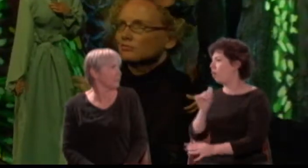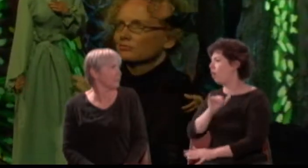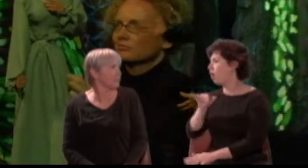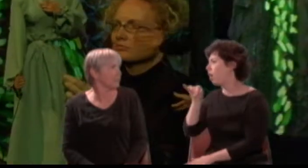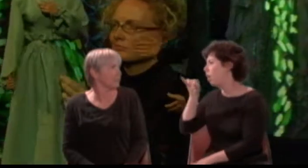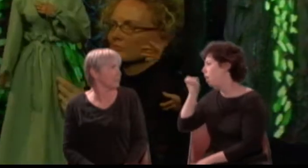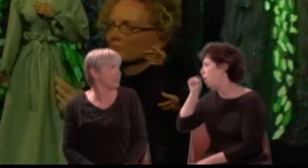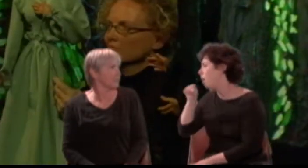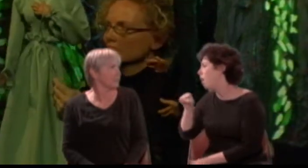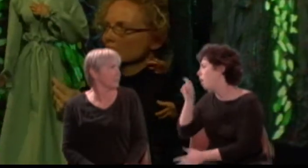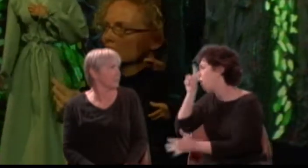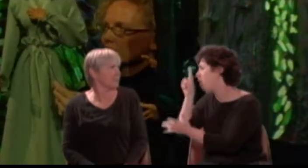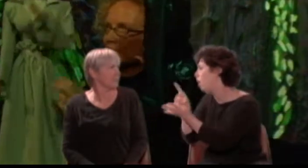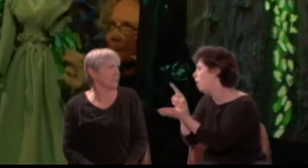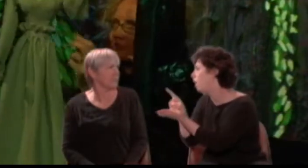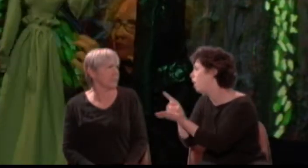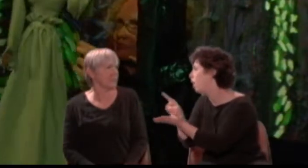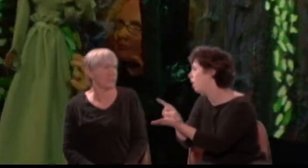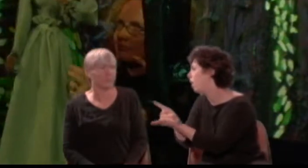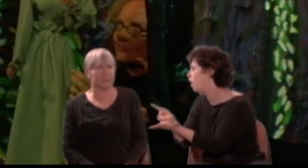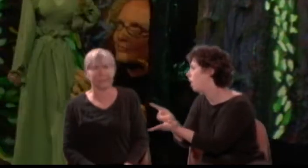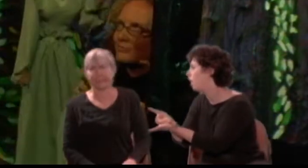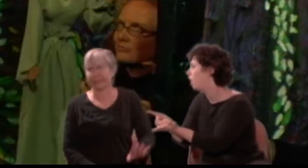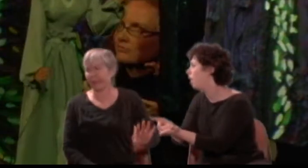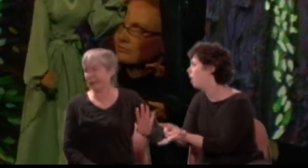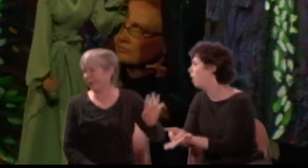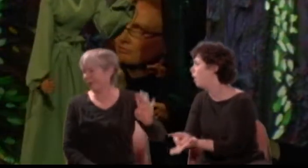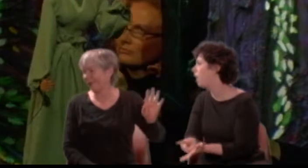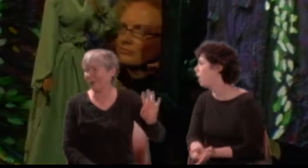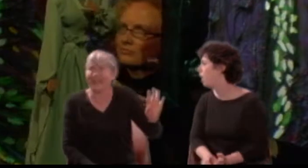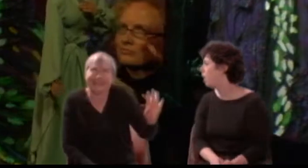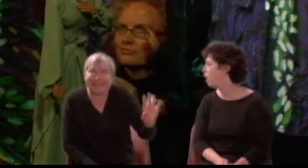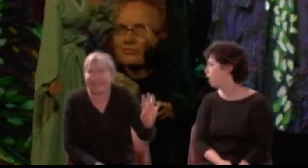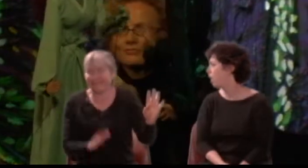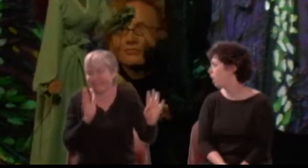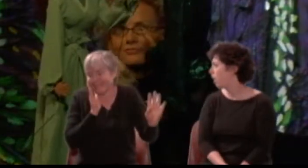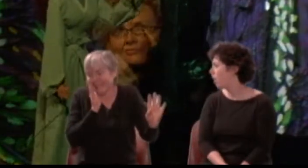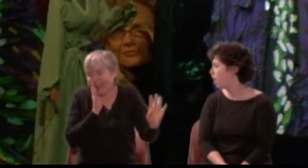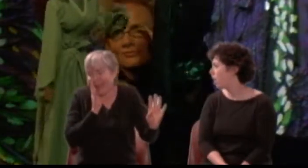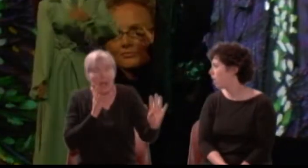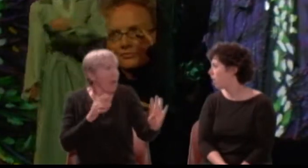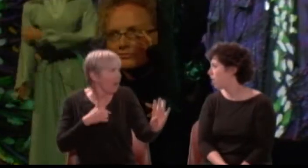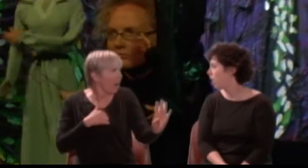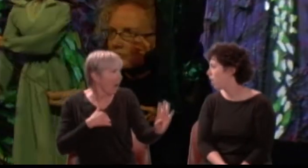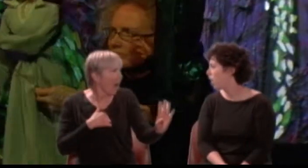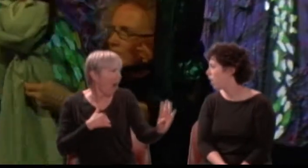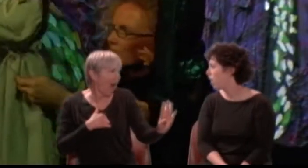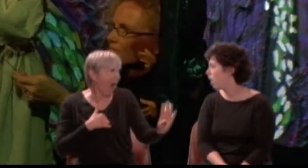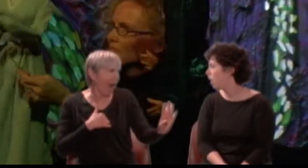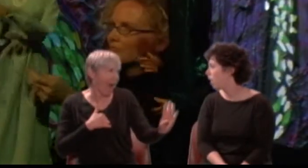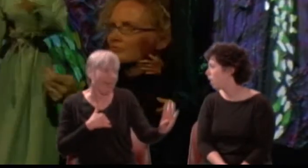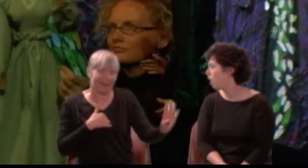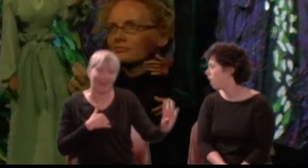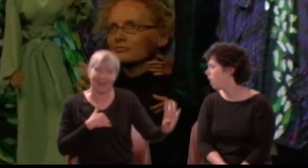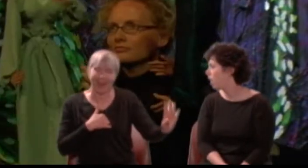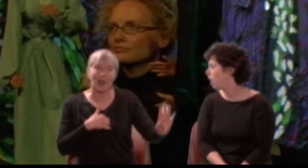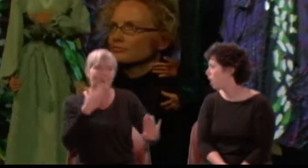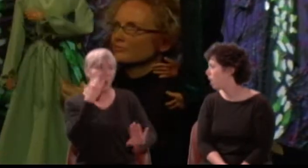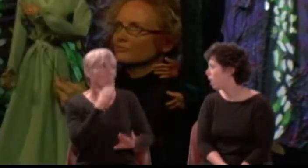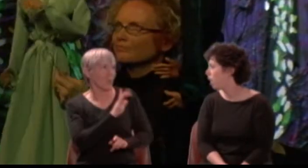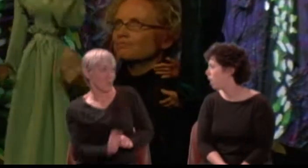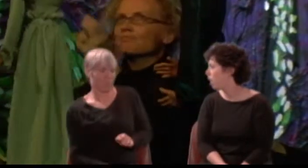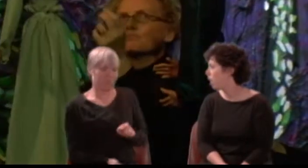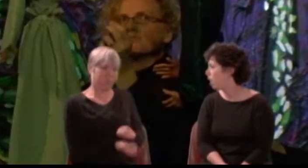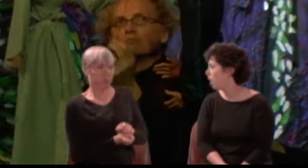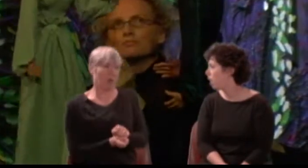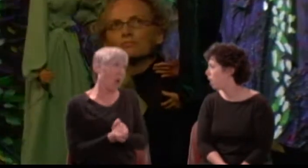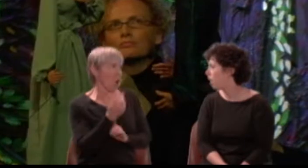Helena: O spite! Oh, oh! I see you all are bent to set against me for your merriment: